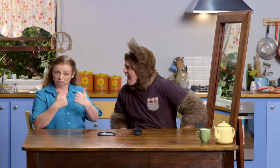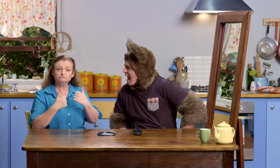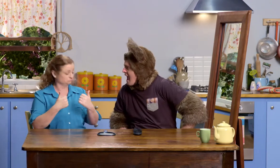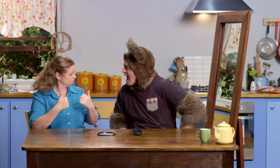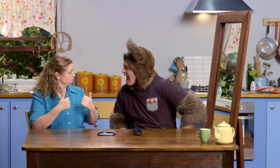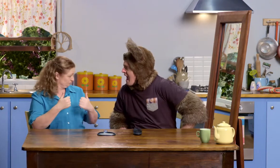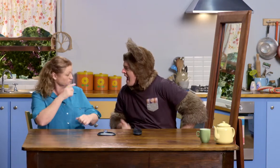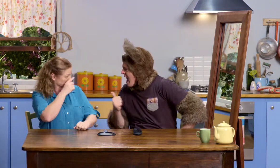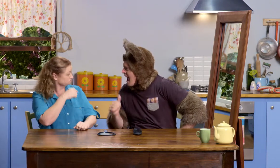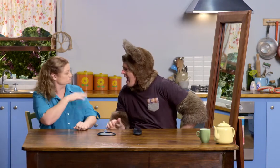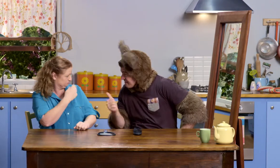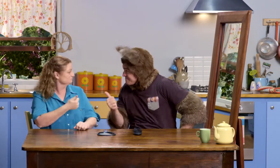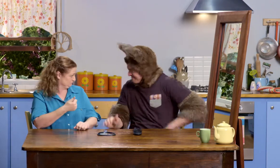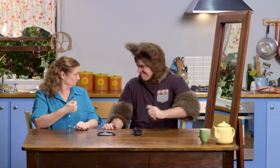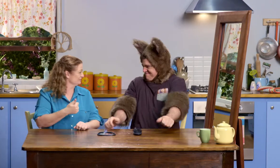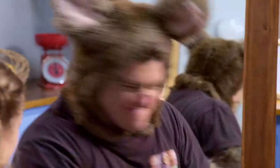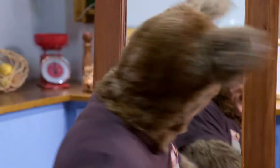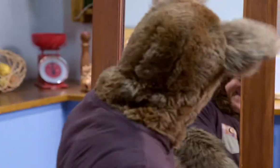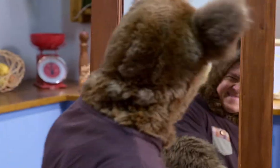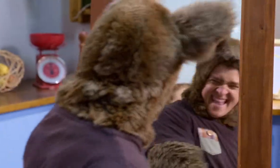OK, you can go. Great!